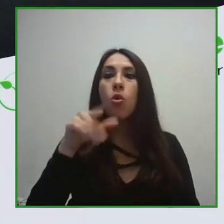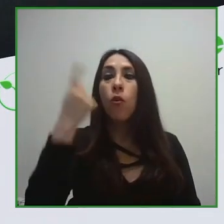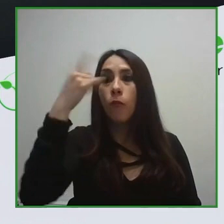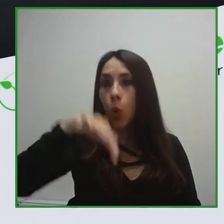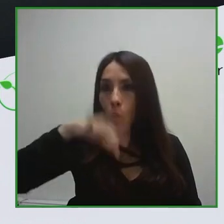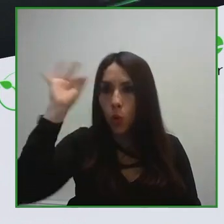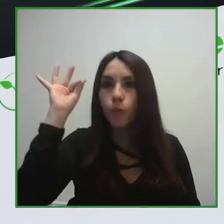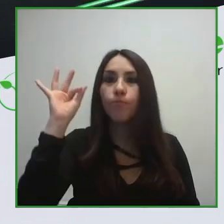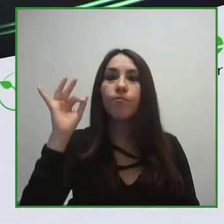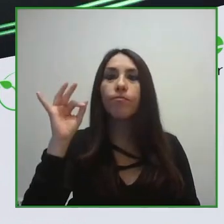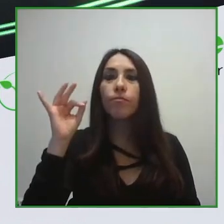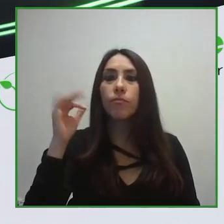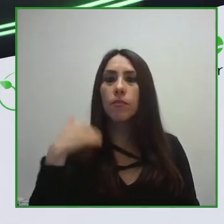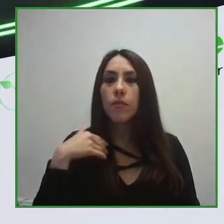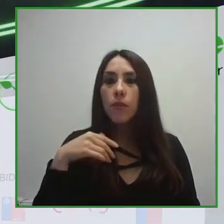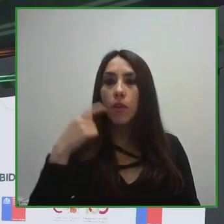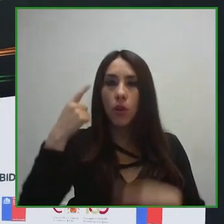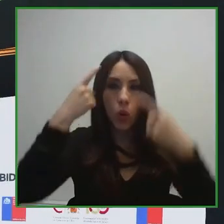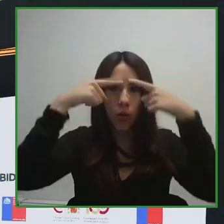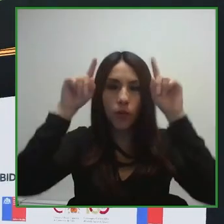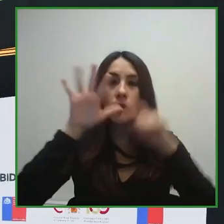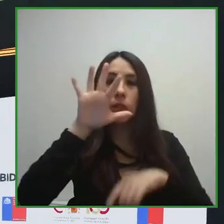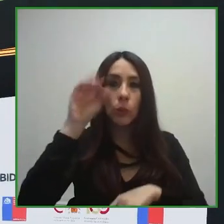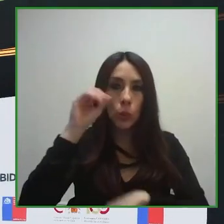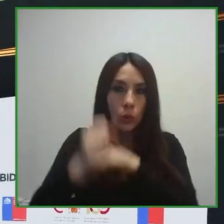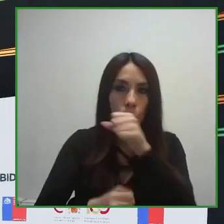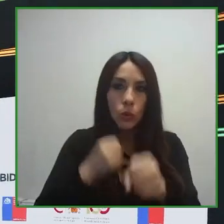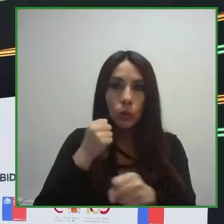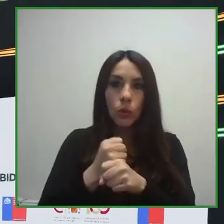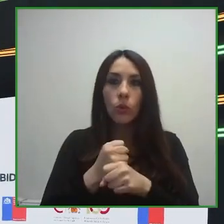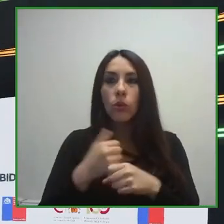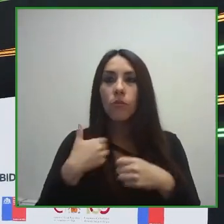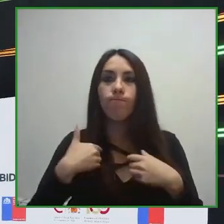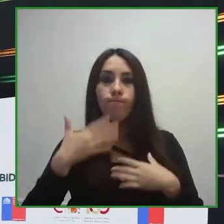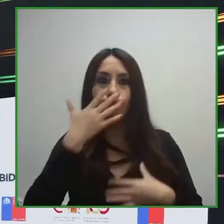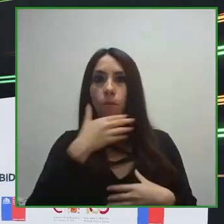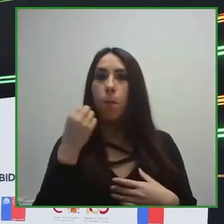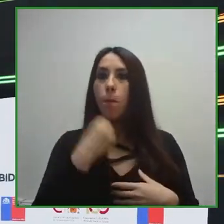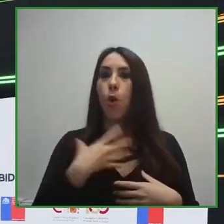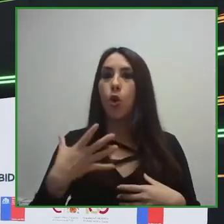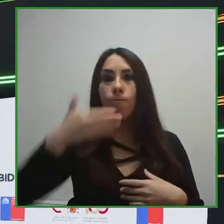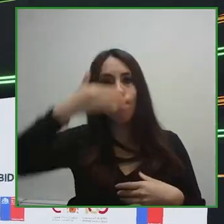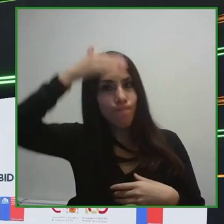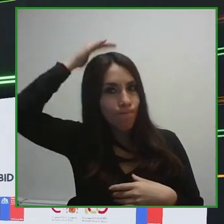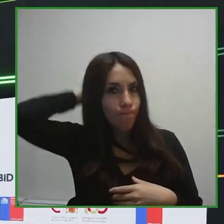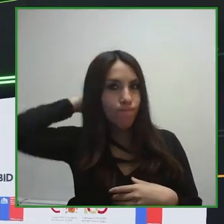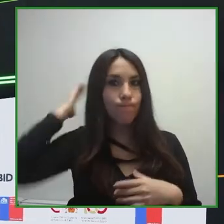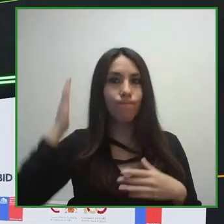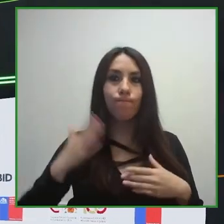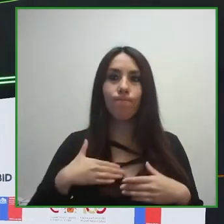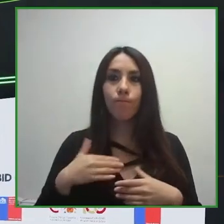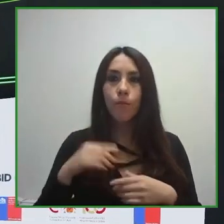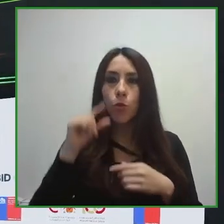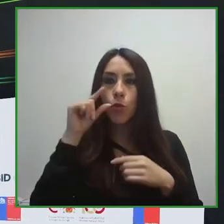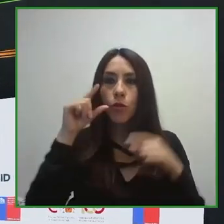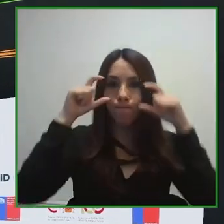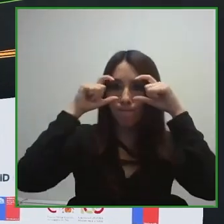with about 50 years old, with not much hair. Thank you, Carola. I'm also very proud of being part of this conference